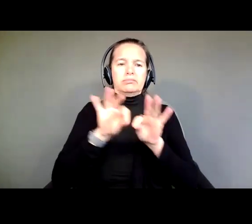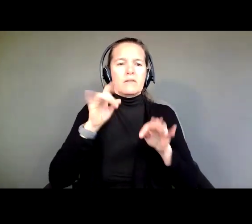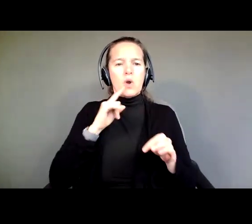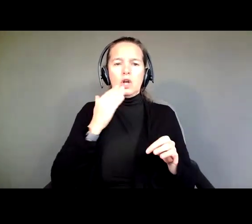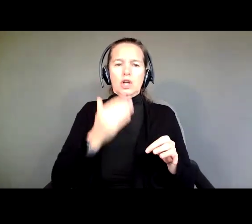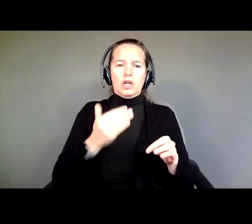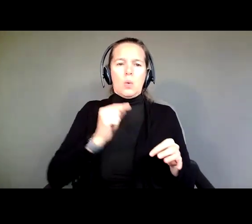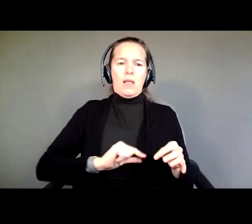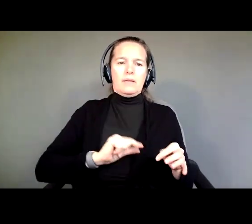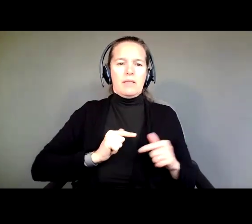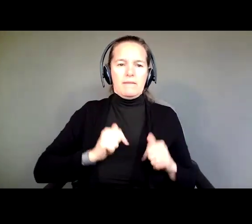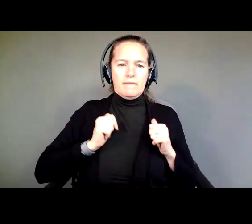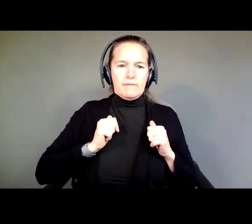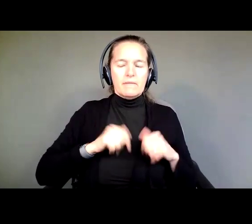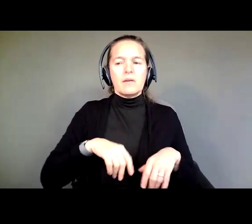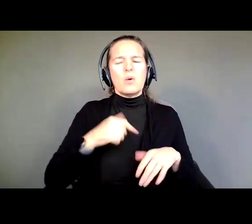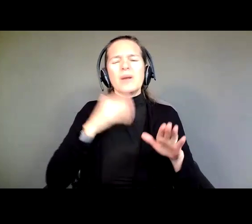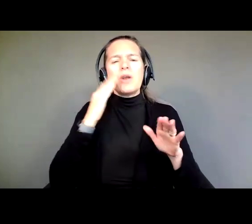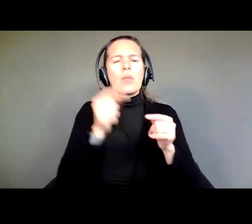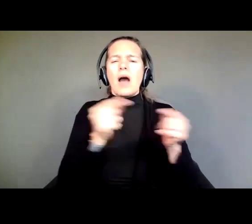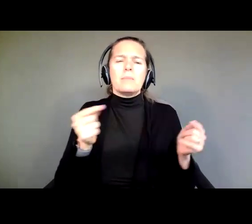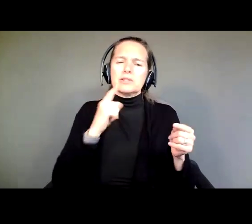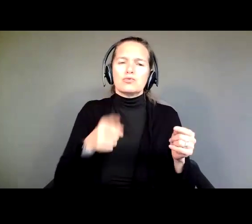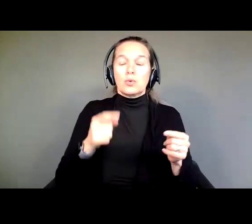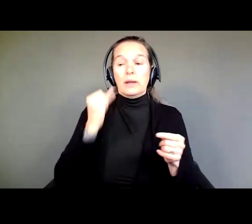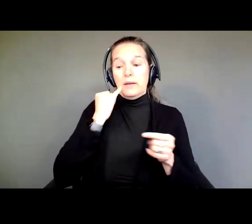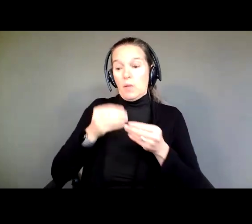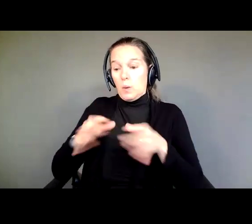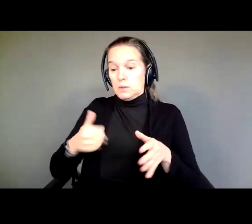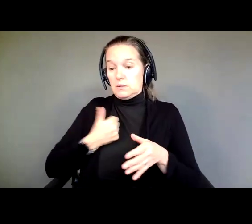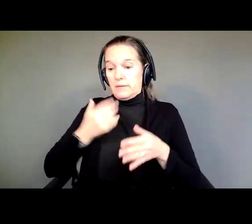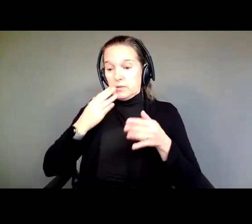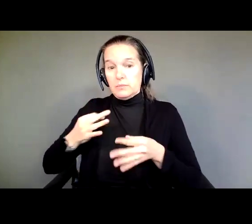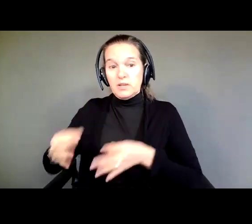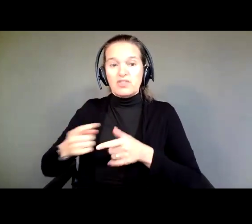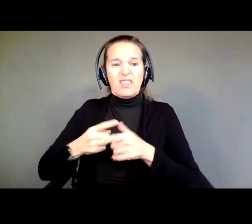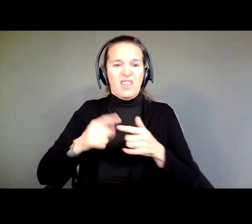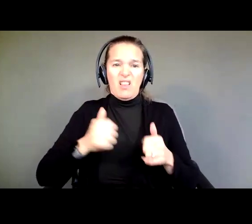the opposite is true, that when you lose self-determination, your life gets worse.